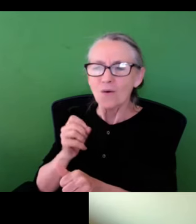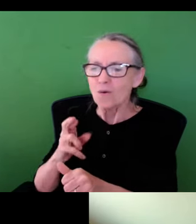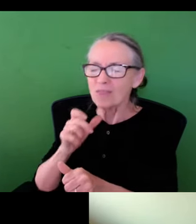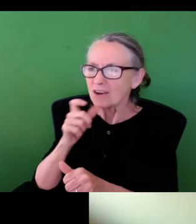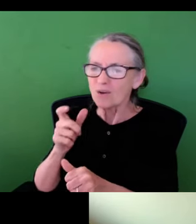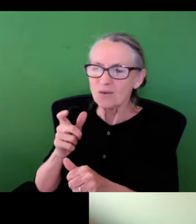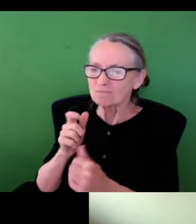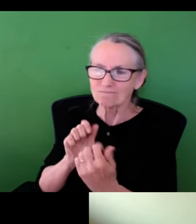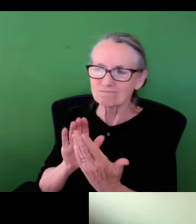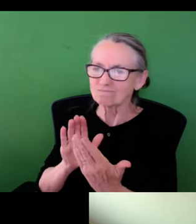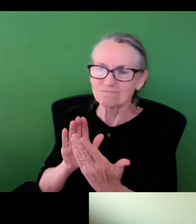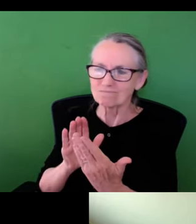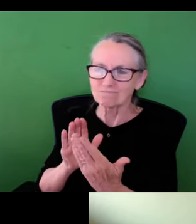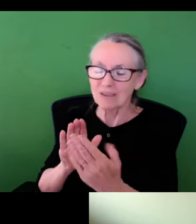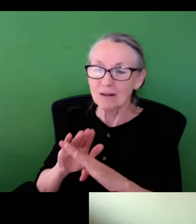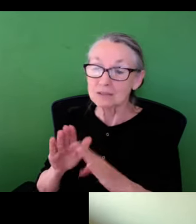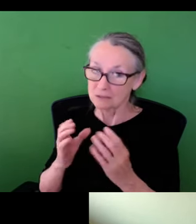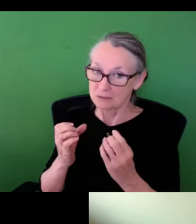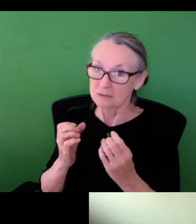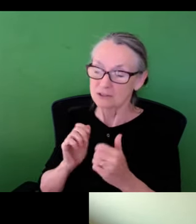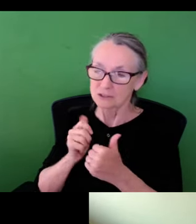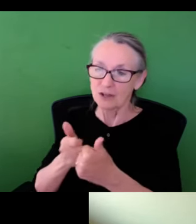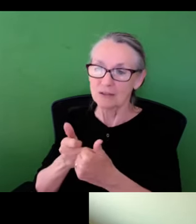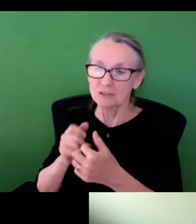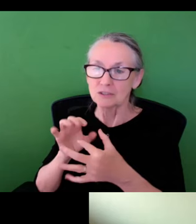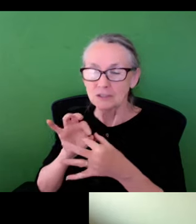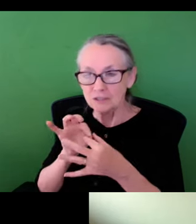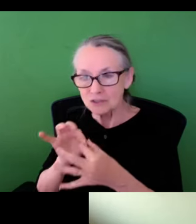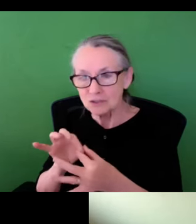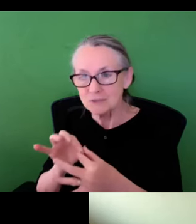perspective we avoided or we just engage with it altogether